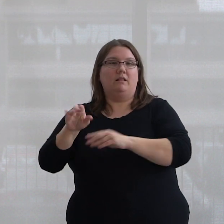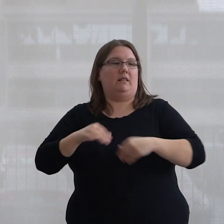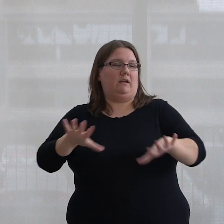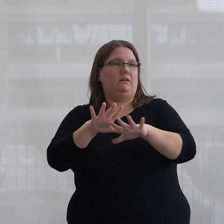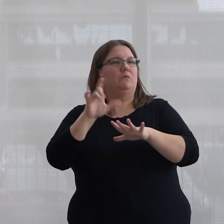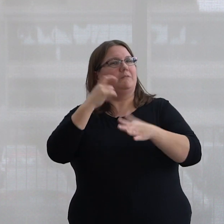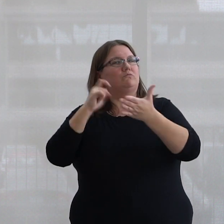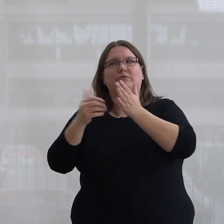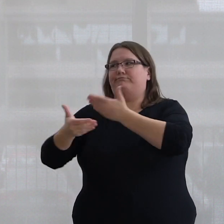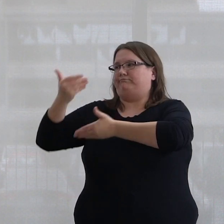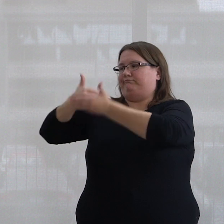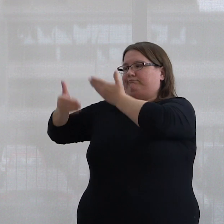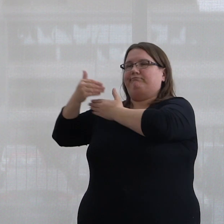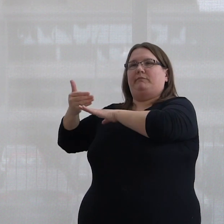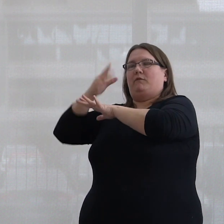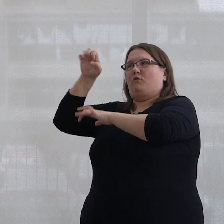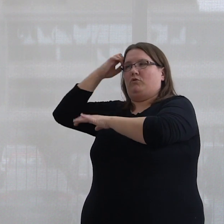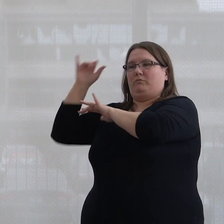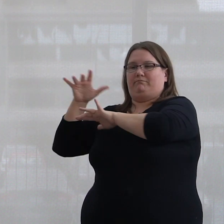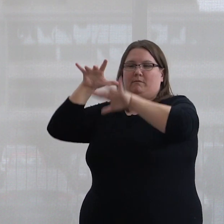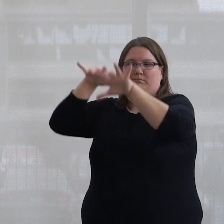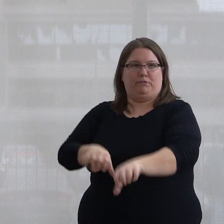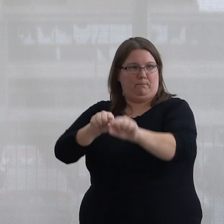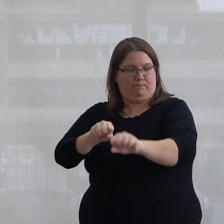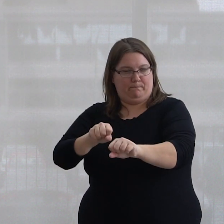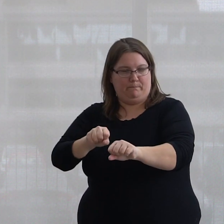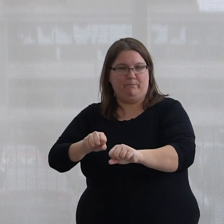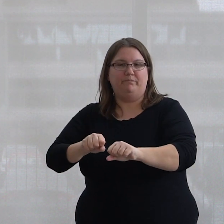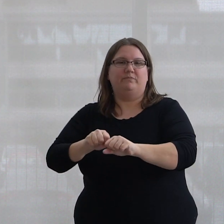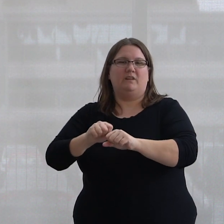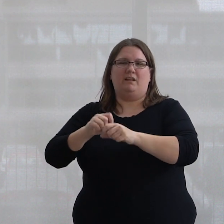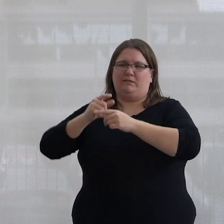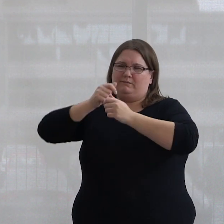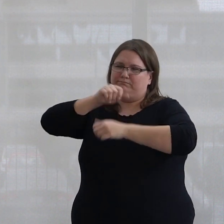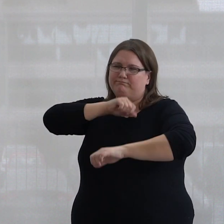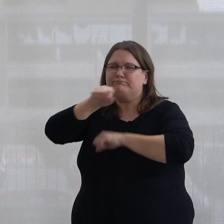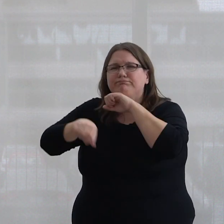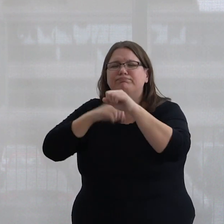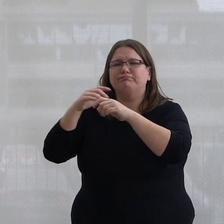that predates the establishment of European colonial powers and the hardships, violence, and dispossession